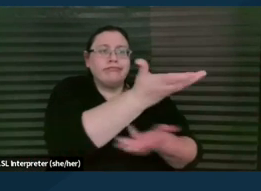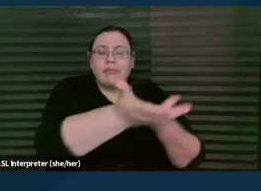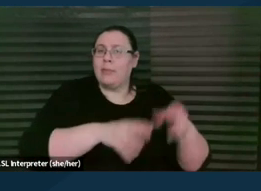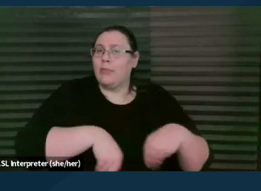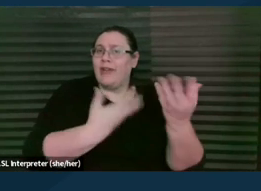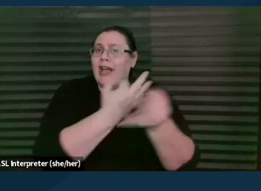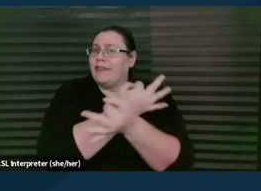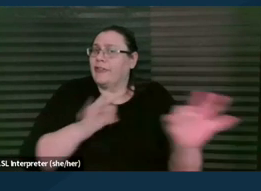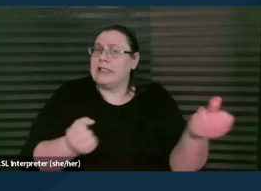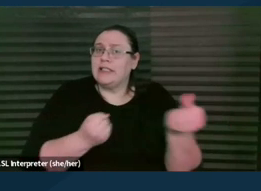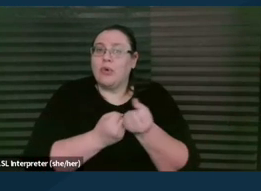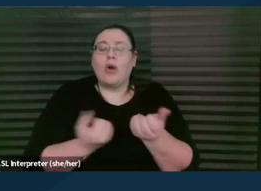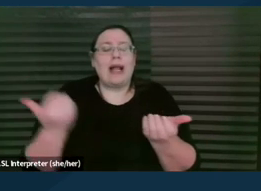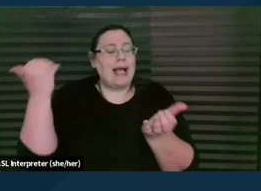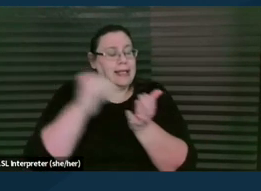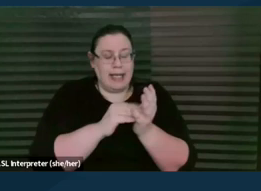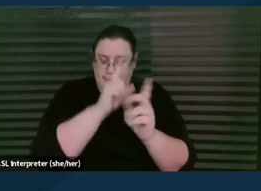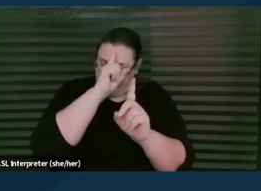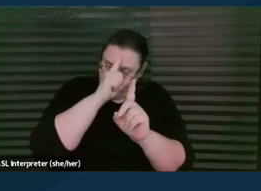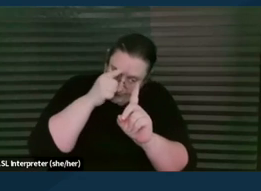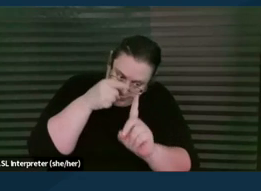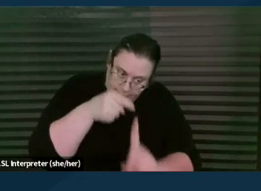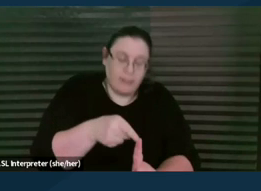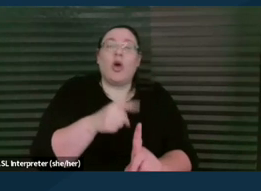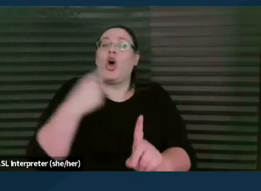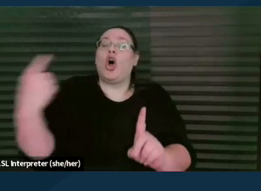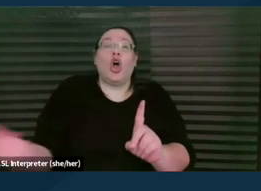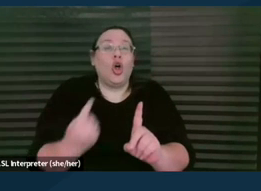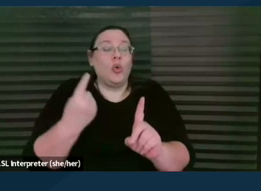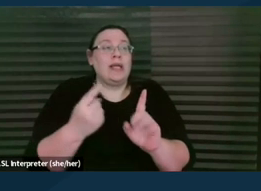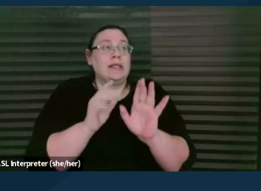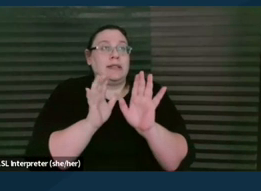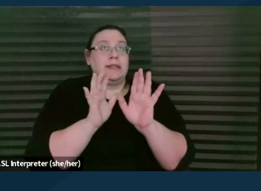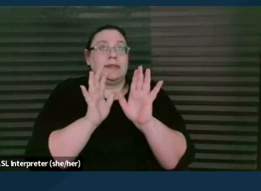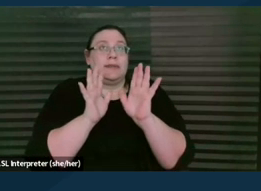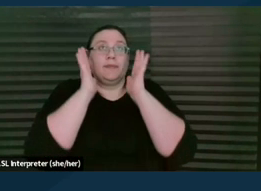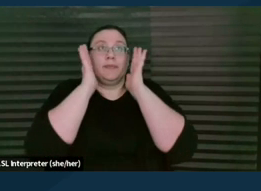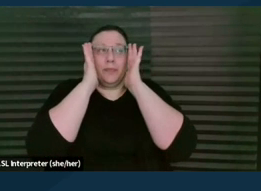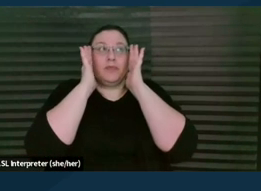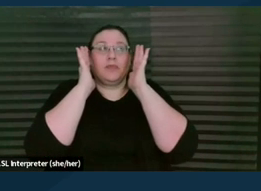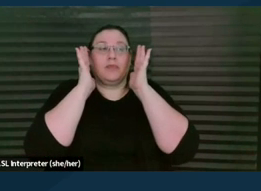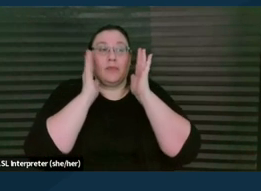But again, it's always around here's what this all means.